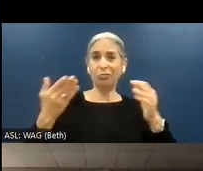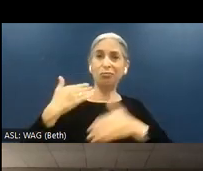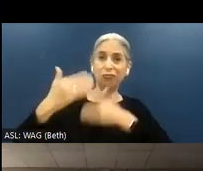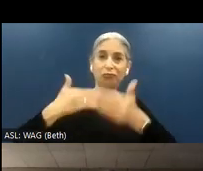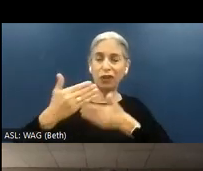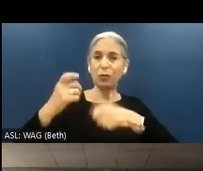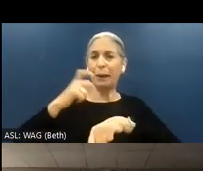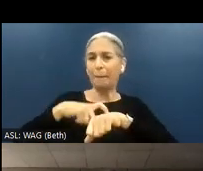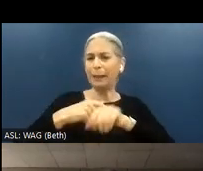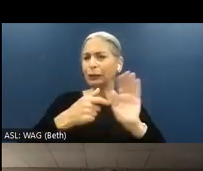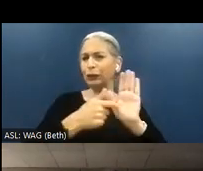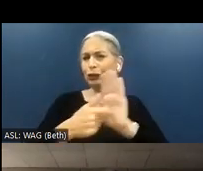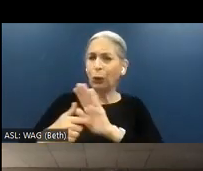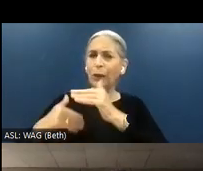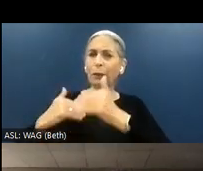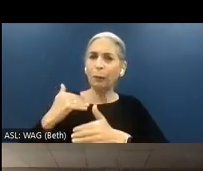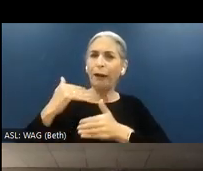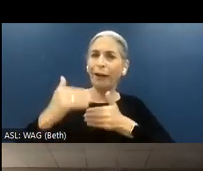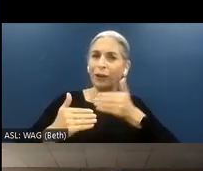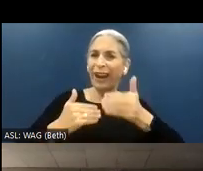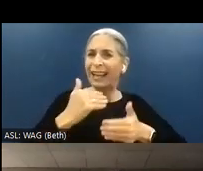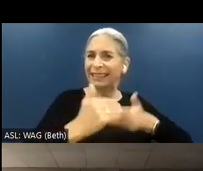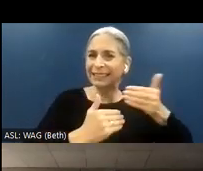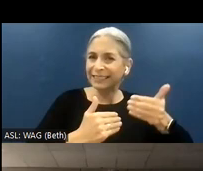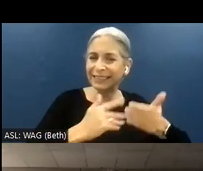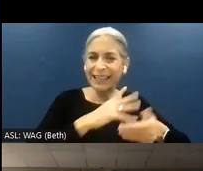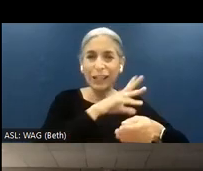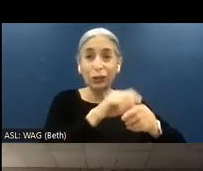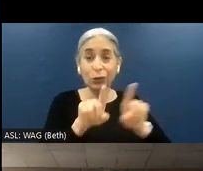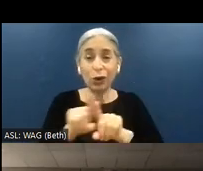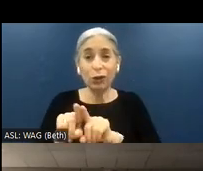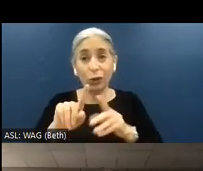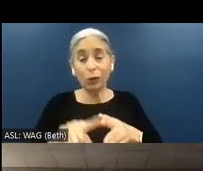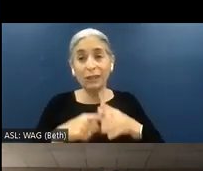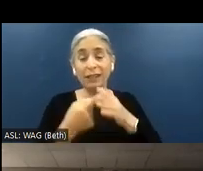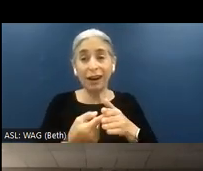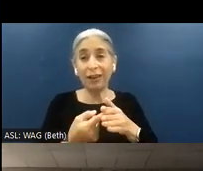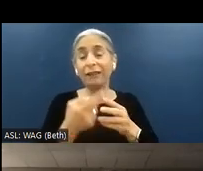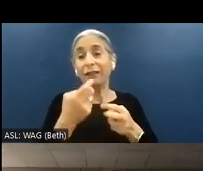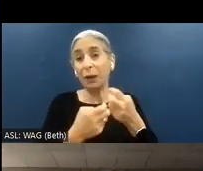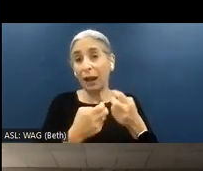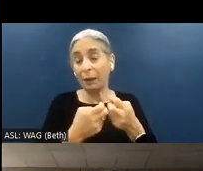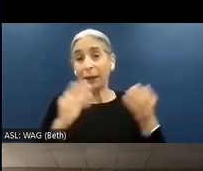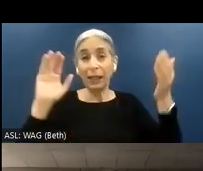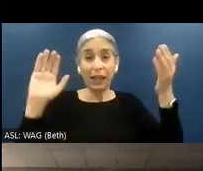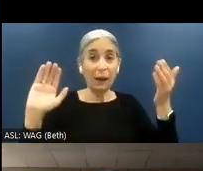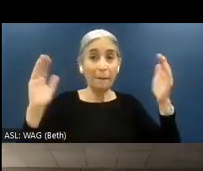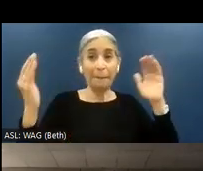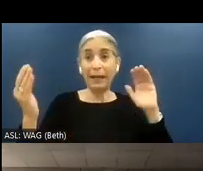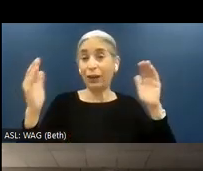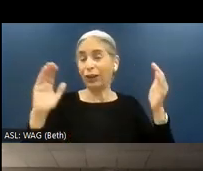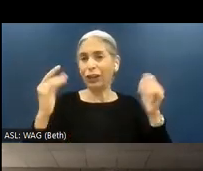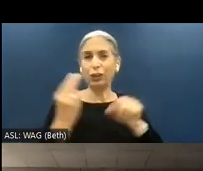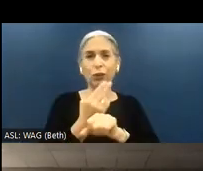the progress over time. Which also includes, as part of the equation, comparing user testing